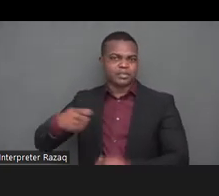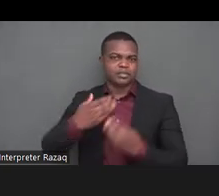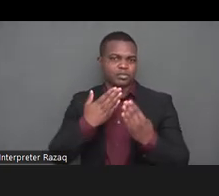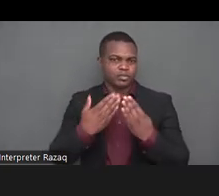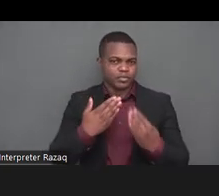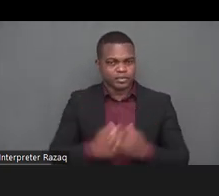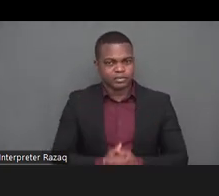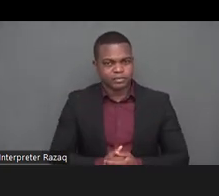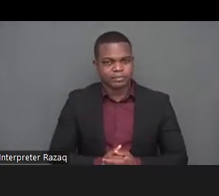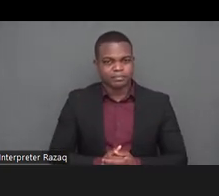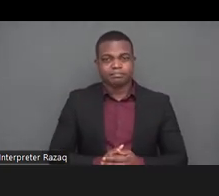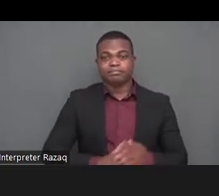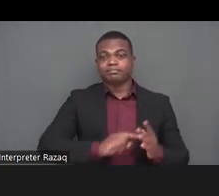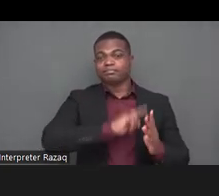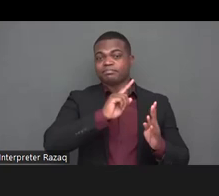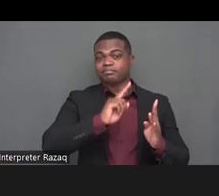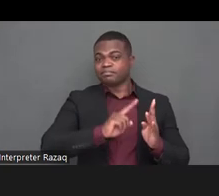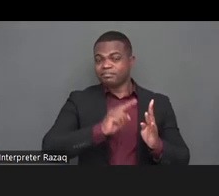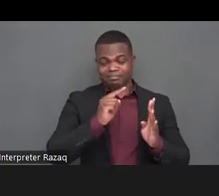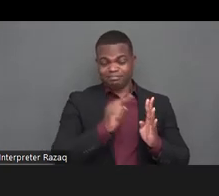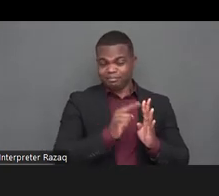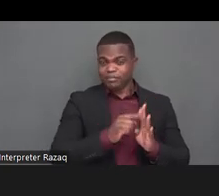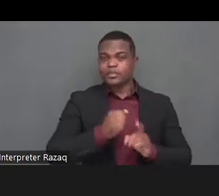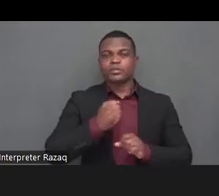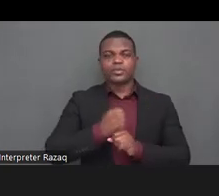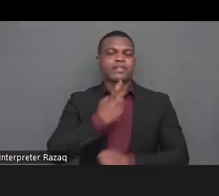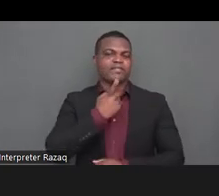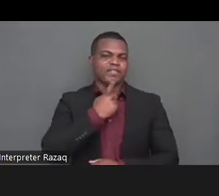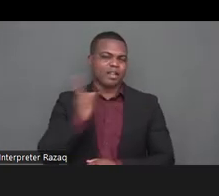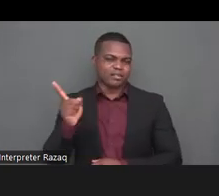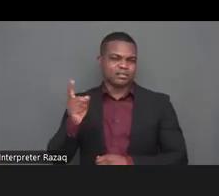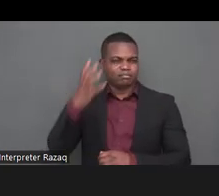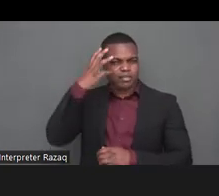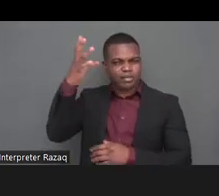and this is his second year seven as the president of the conference of states parties